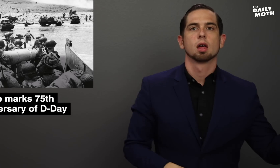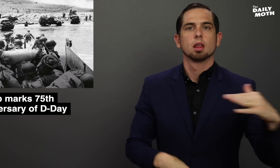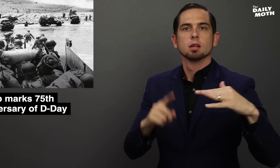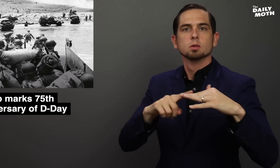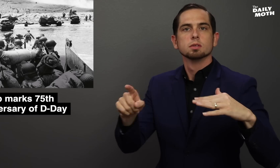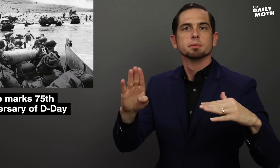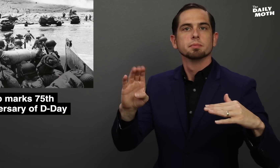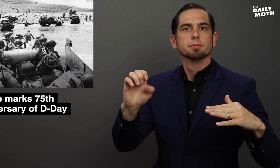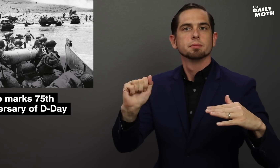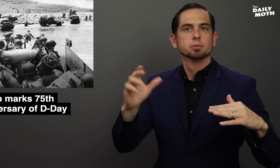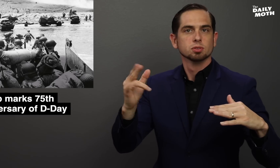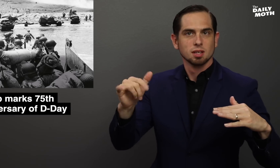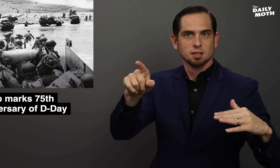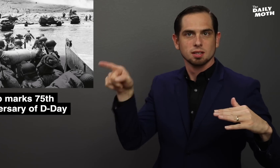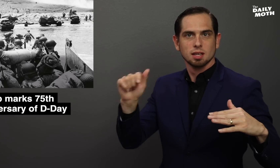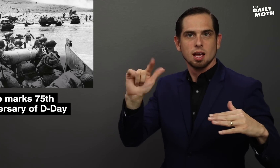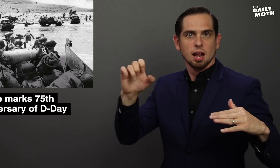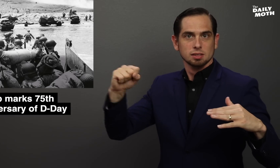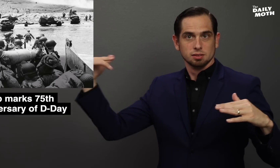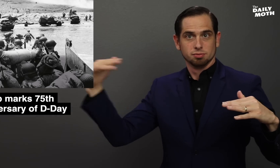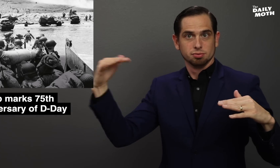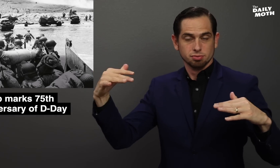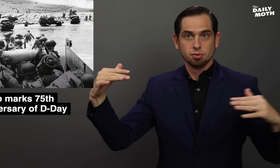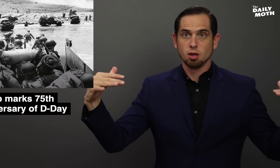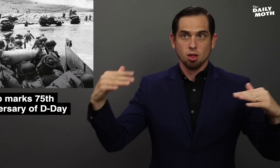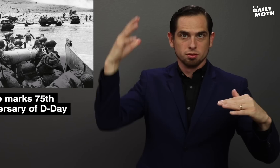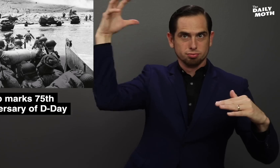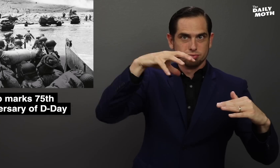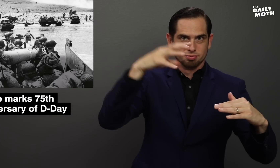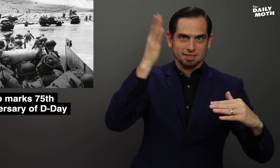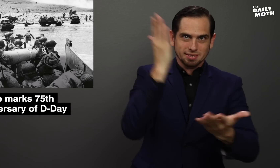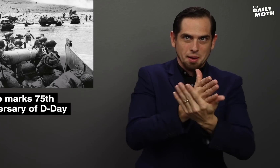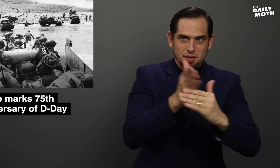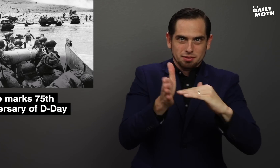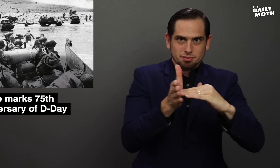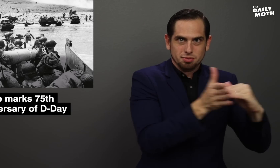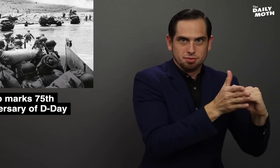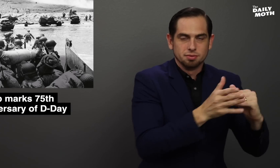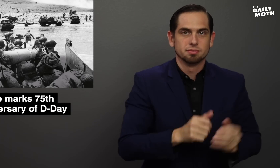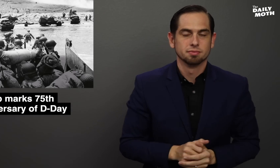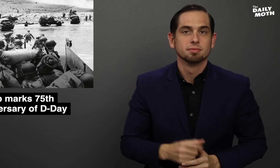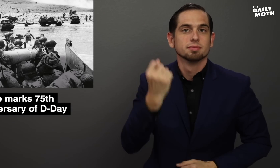from coming to the beach while the Allies were making their invasion.